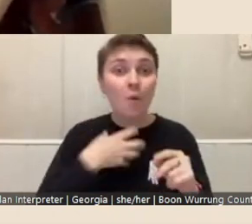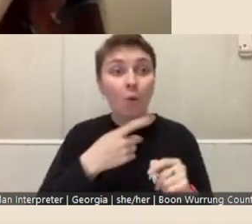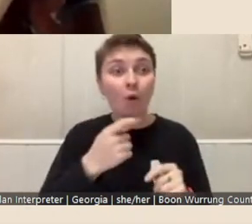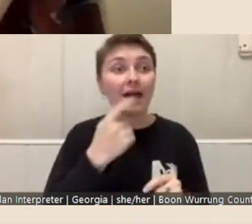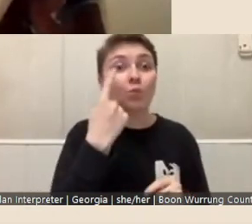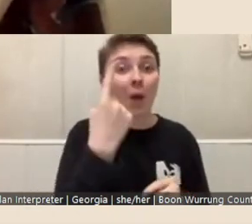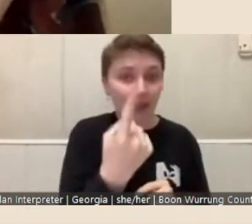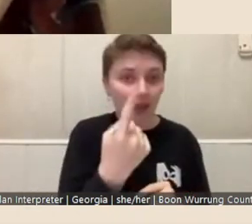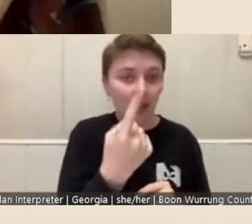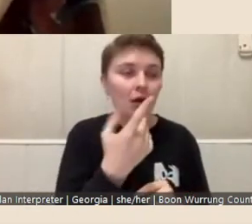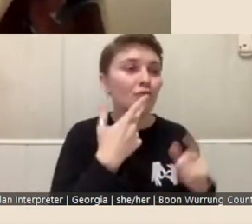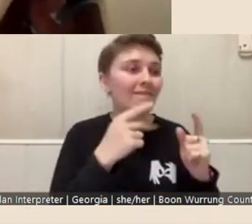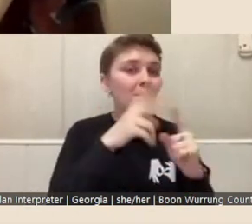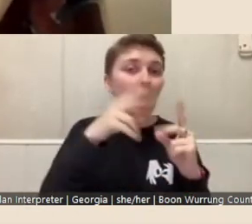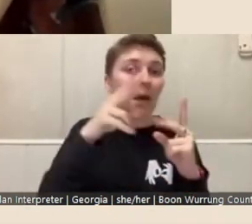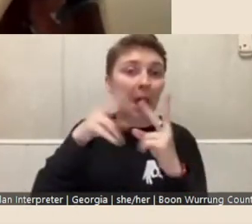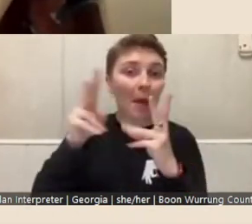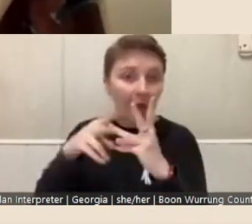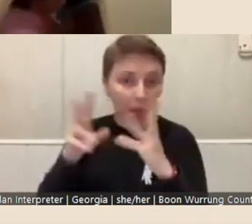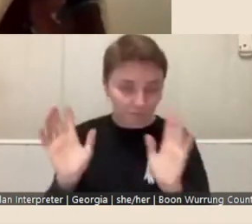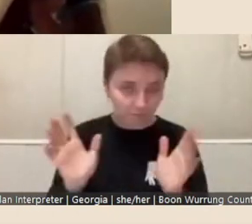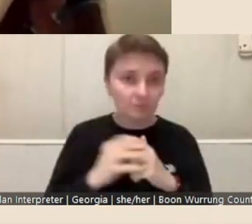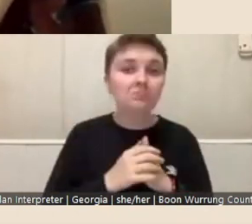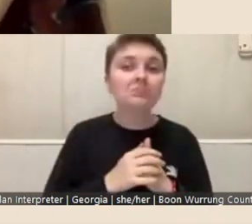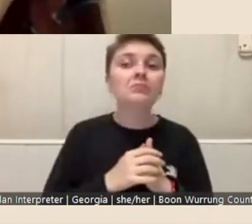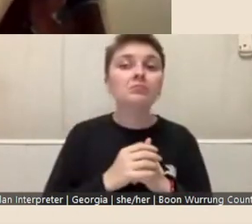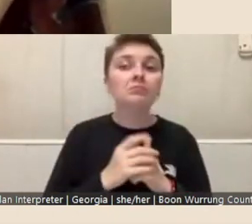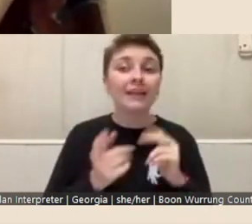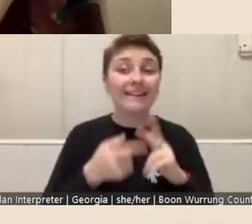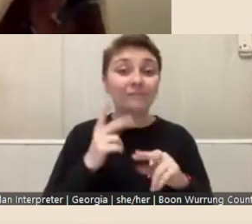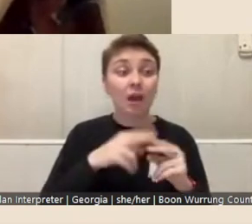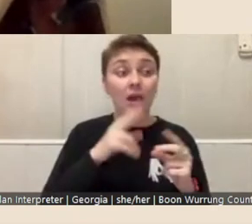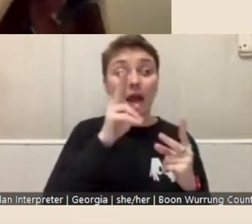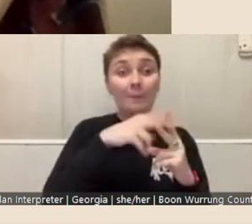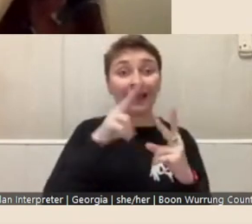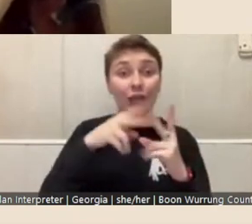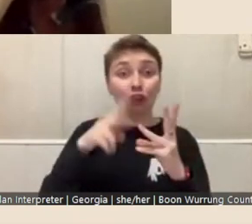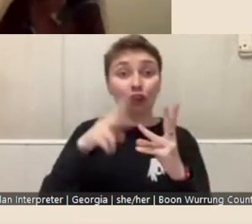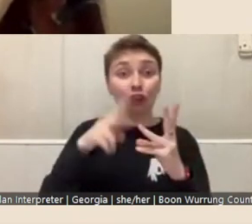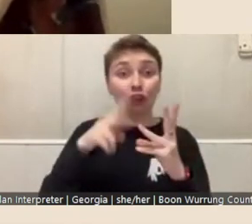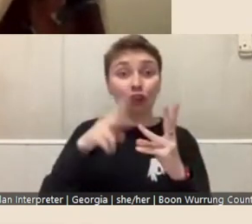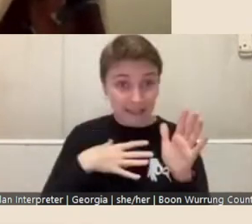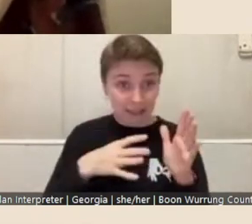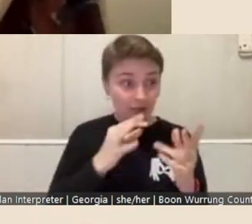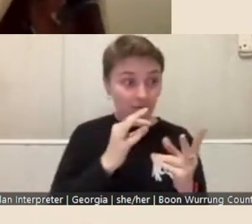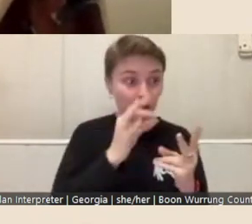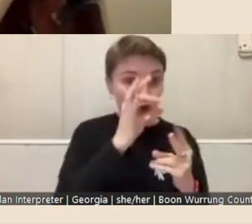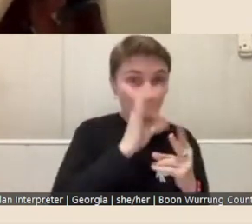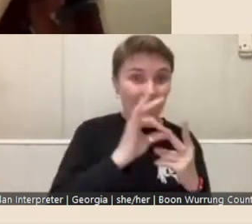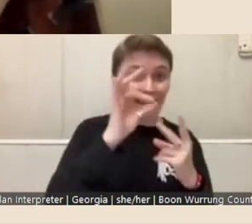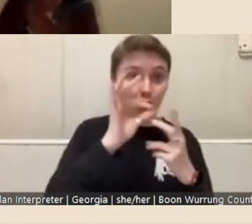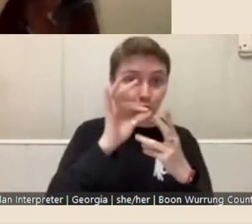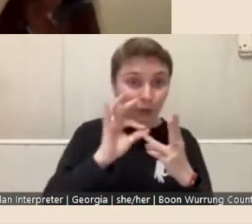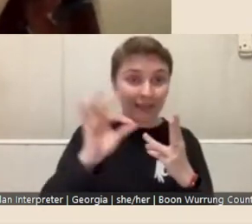whether or not these applications require unique answers to the questions or can repurpose the same